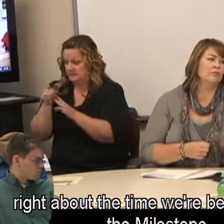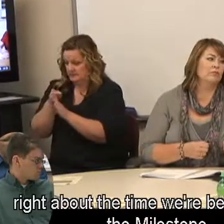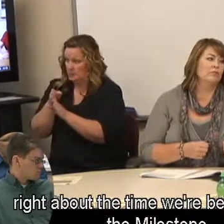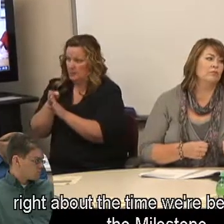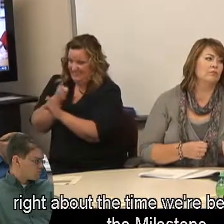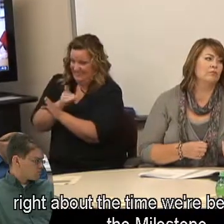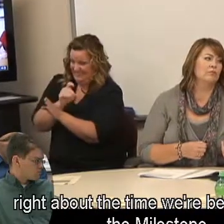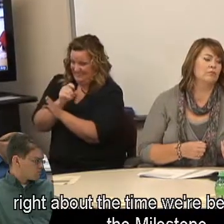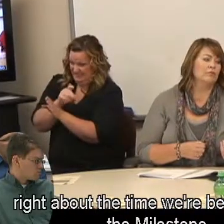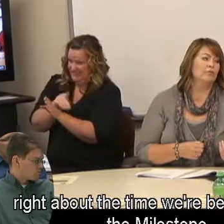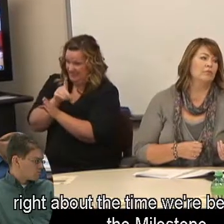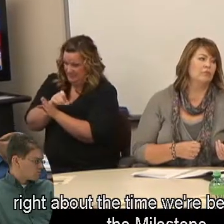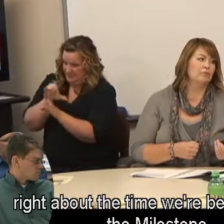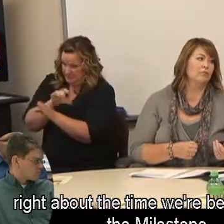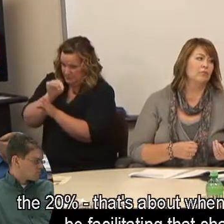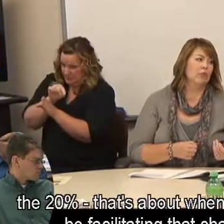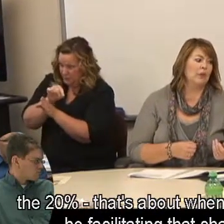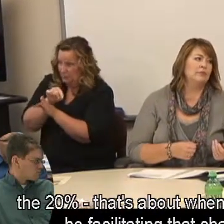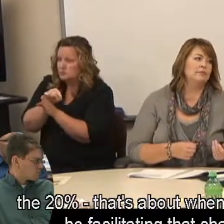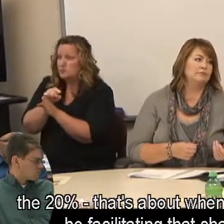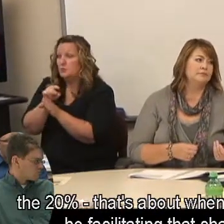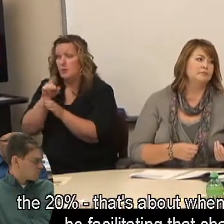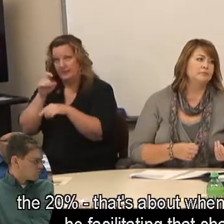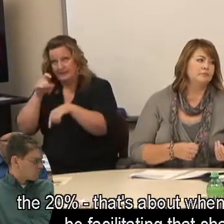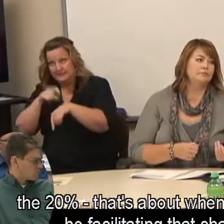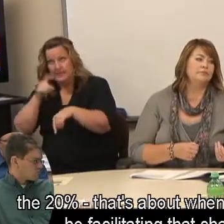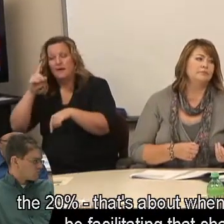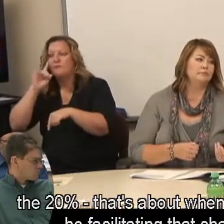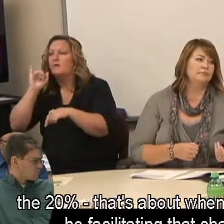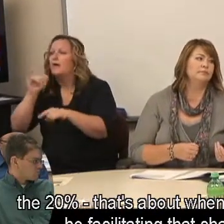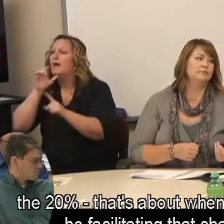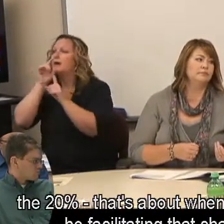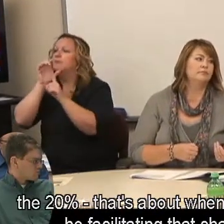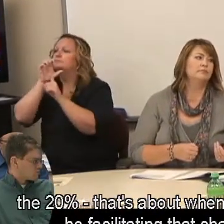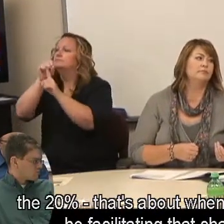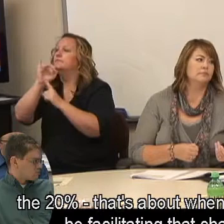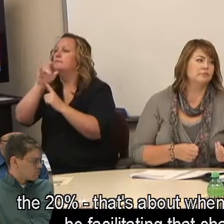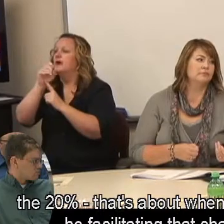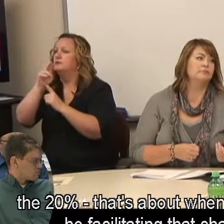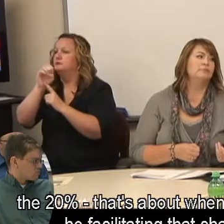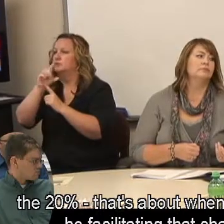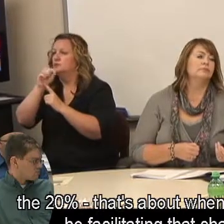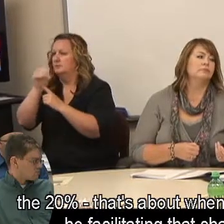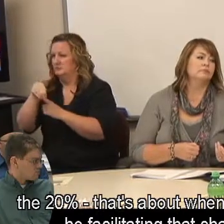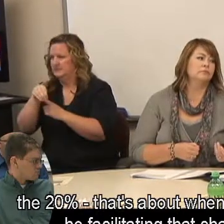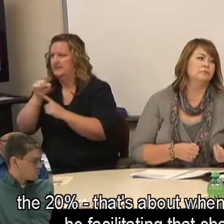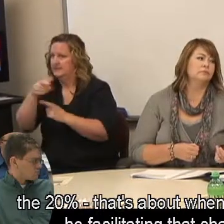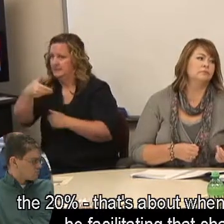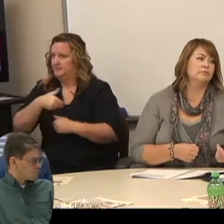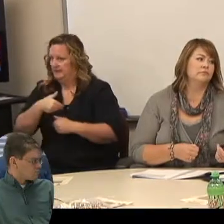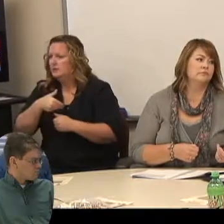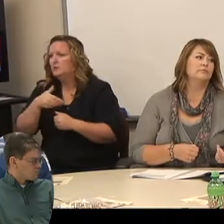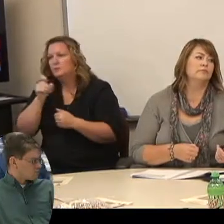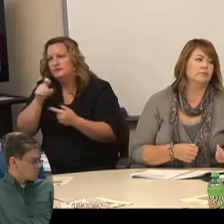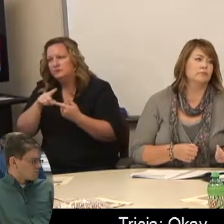right about the time we're being billed for the Milestone - the 20% - that's about when we need to be facilitating that change.